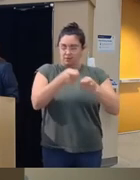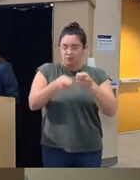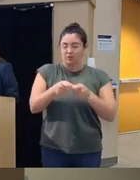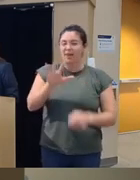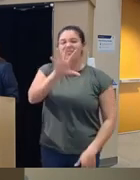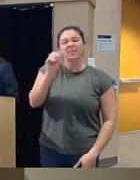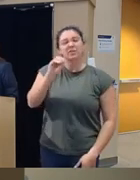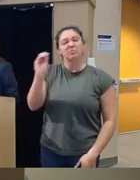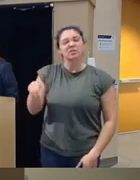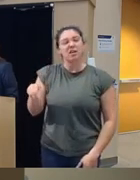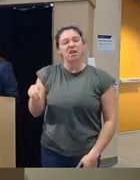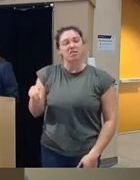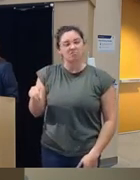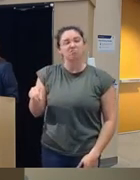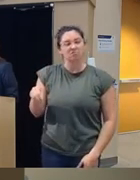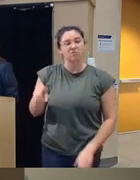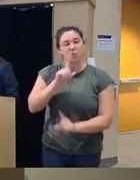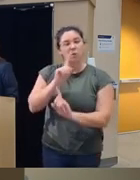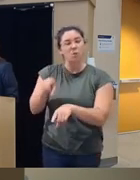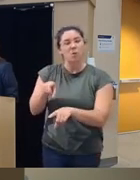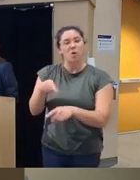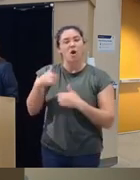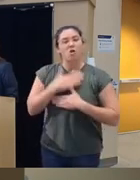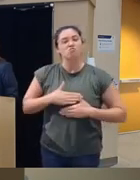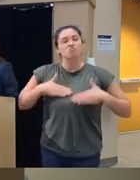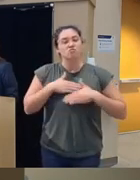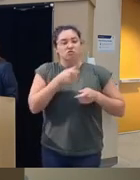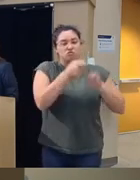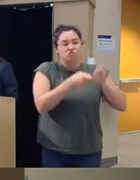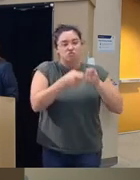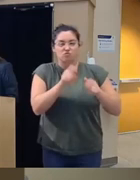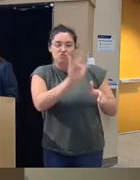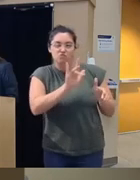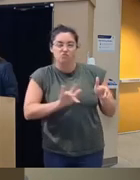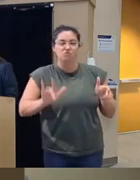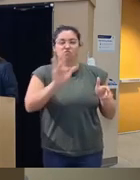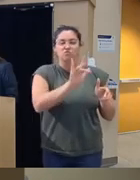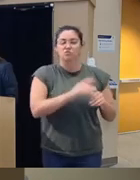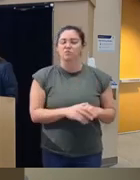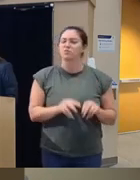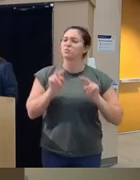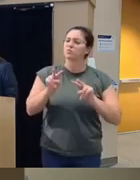50% reported enjoying the customization so when we looked at the Deb and we asked them about it they